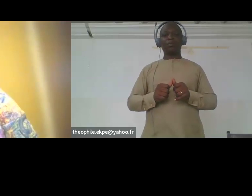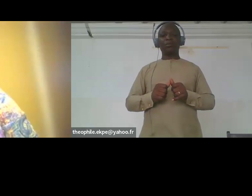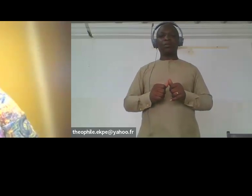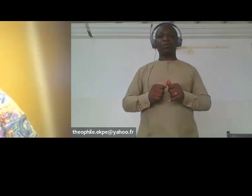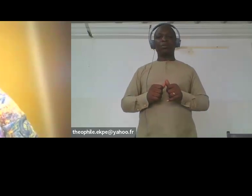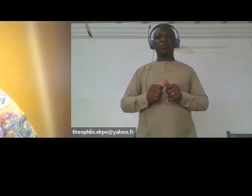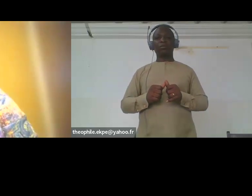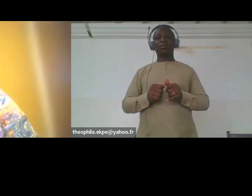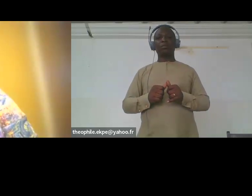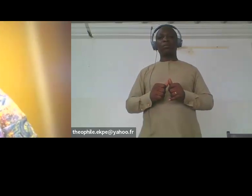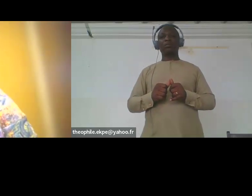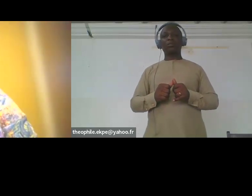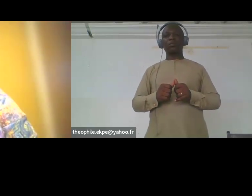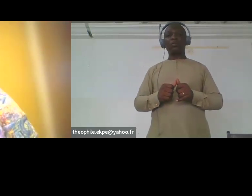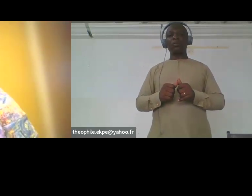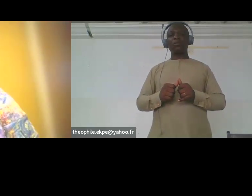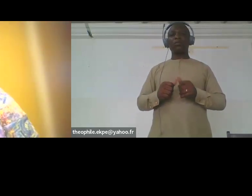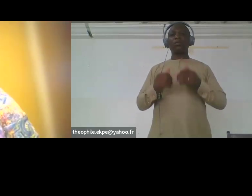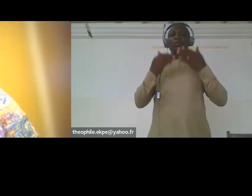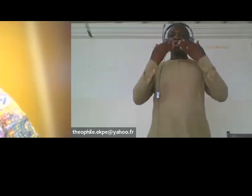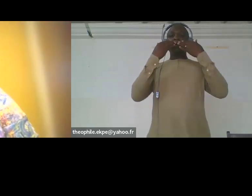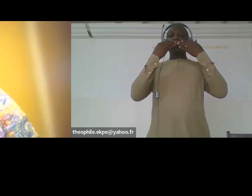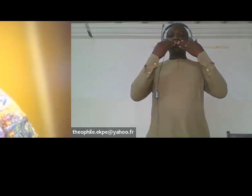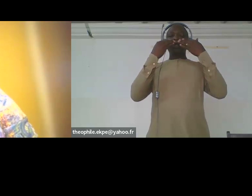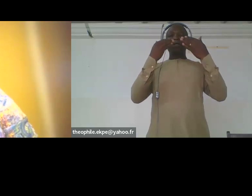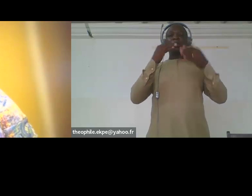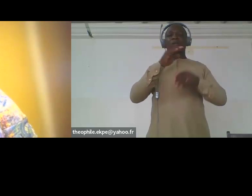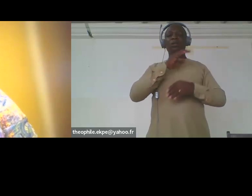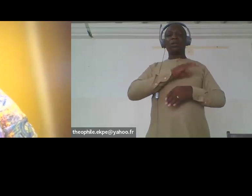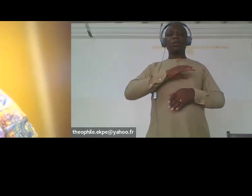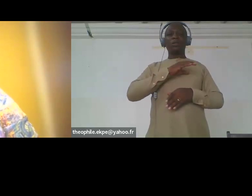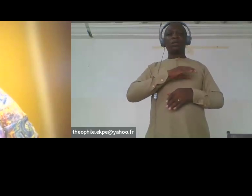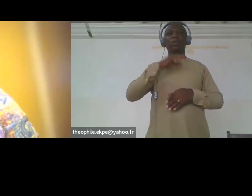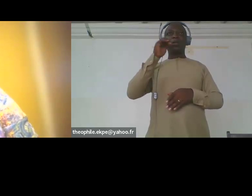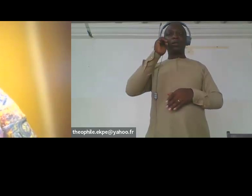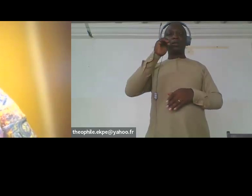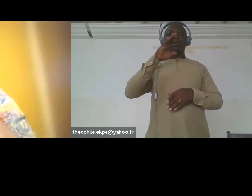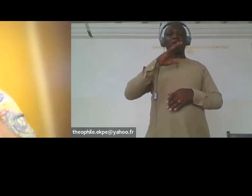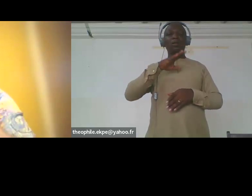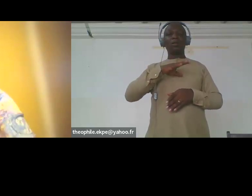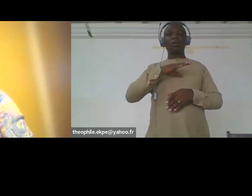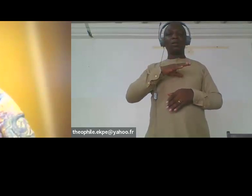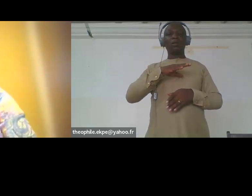[SOPHIE] Thank you dear Fridah and after this presentation,